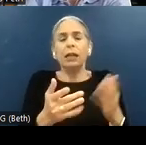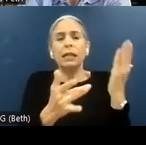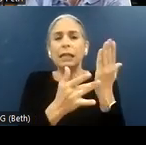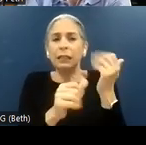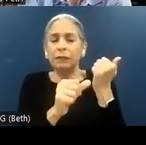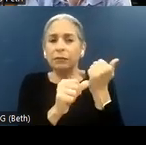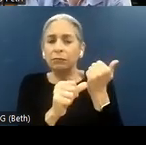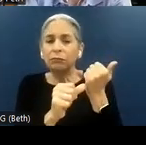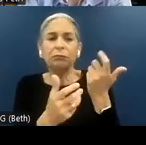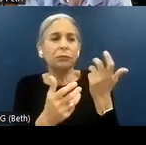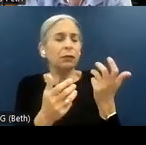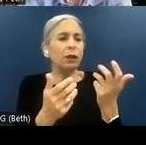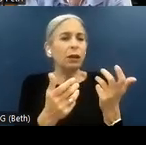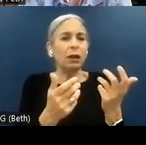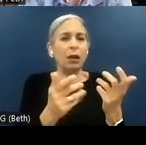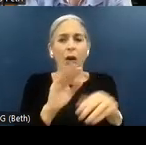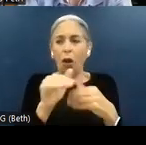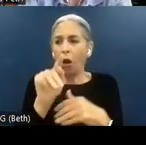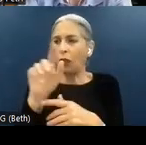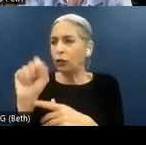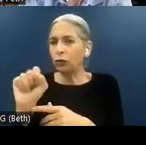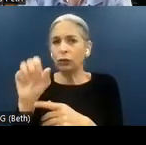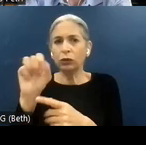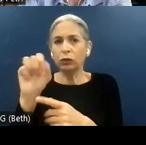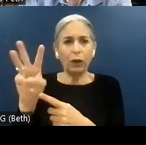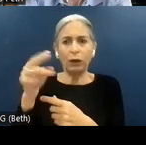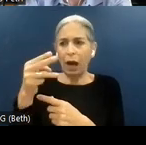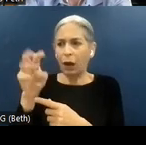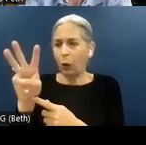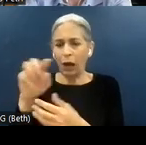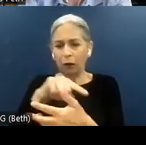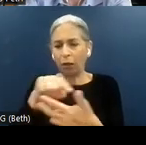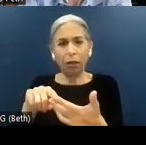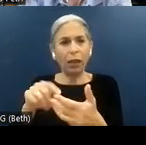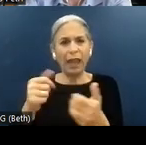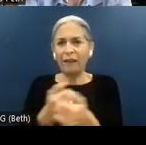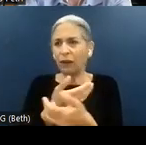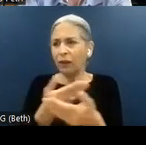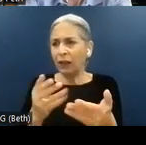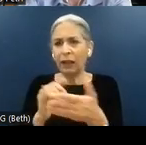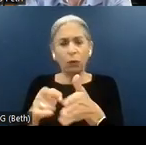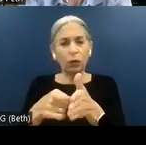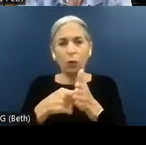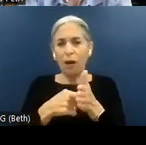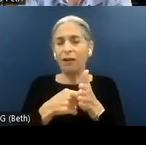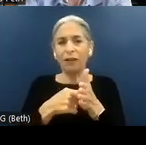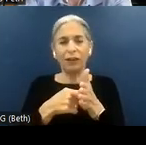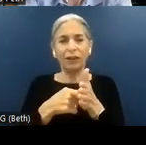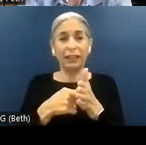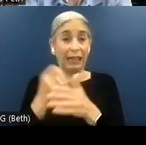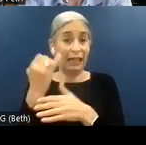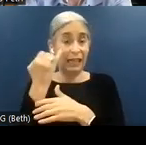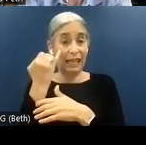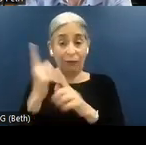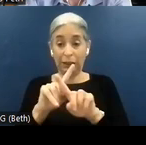all the tools, software, and hardware that are required in case of different abilities.